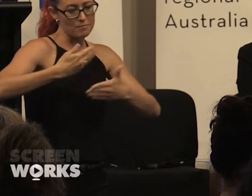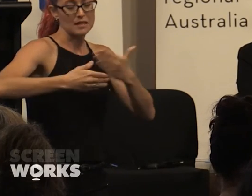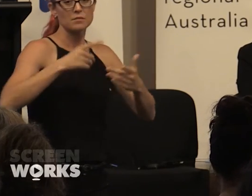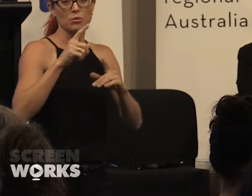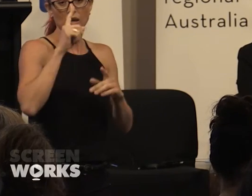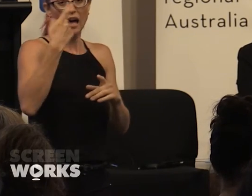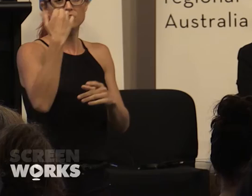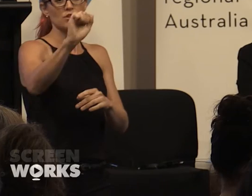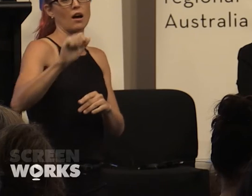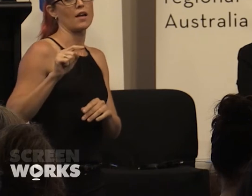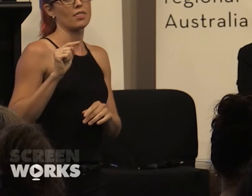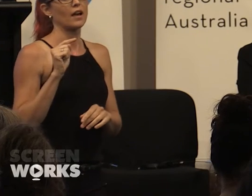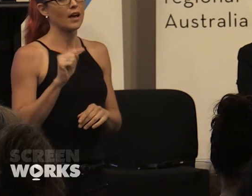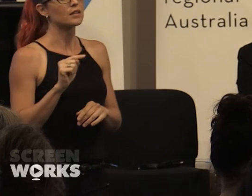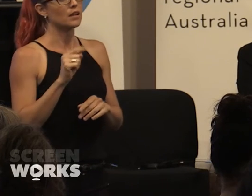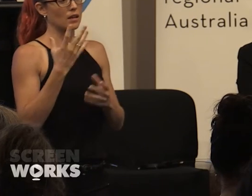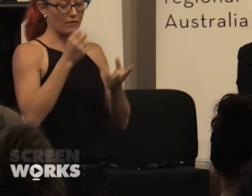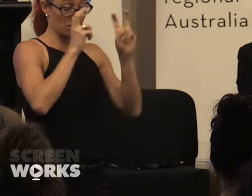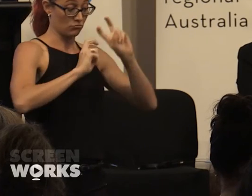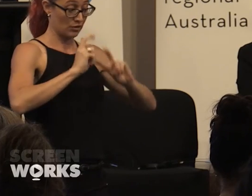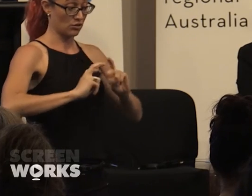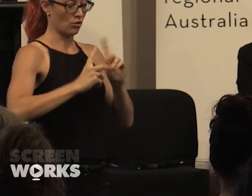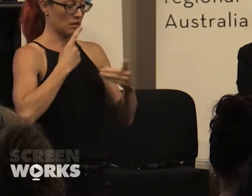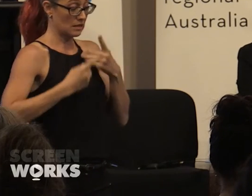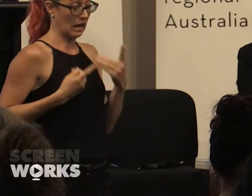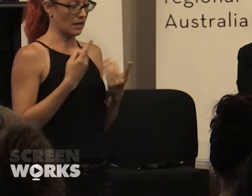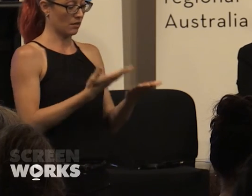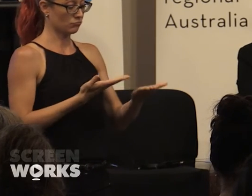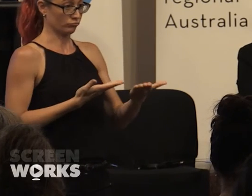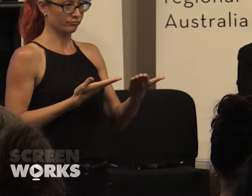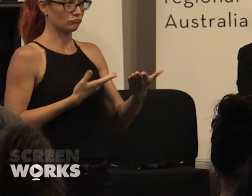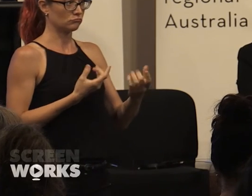and having that research and data and having this sort of